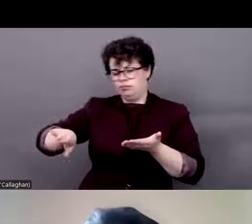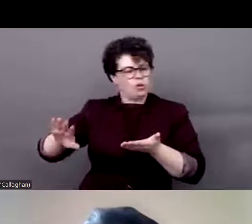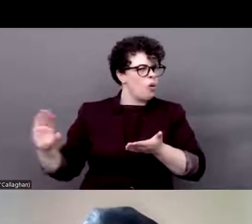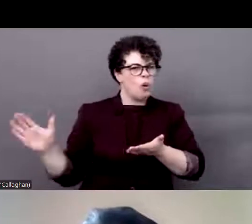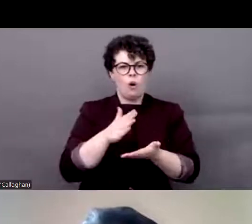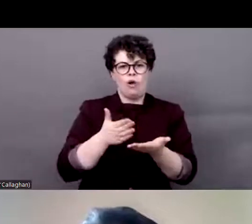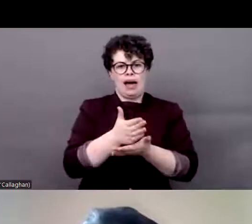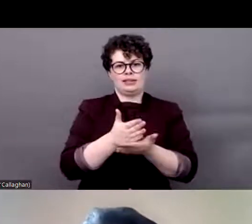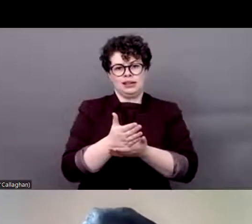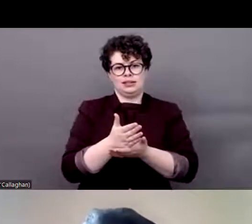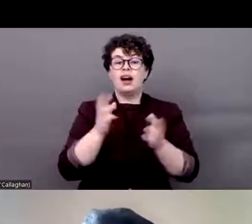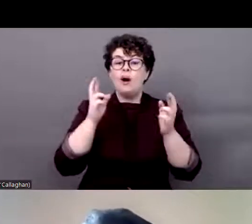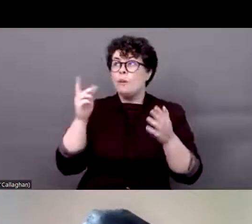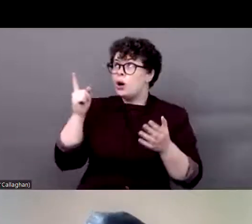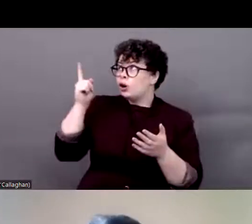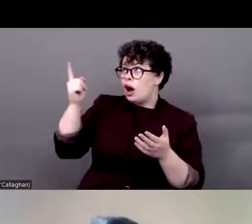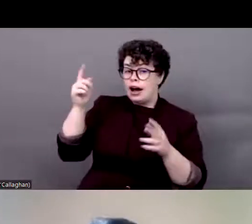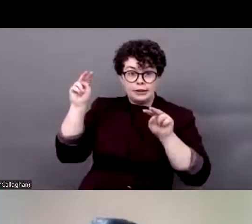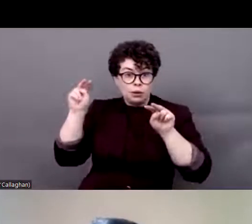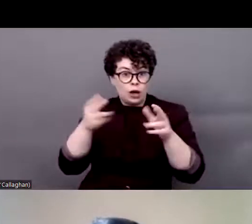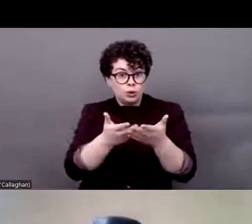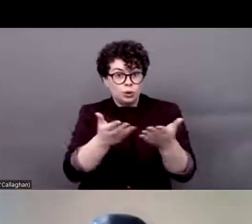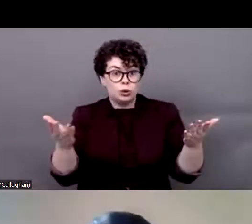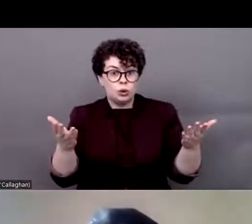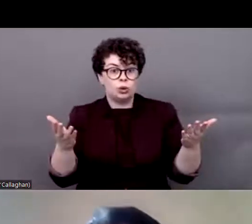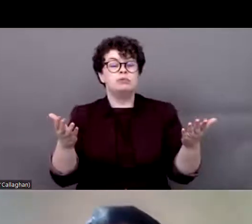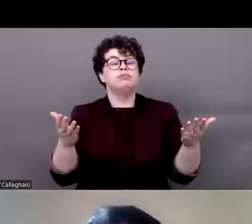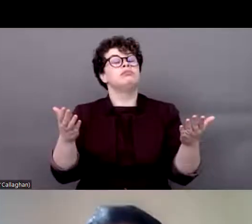meeting and as I know, as the end of the meeting, we